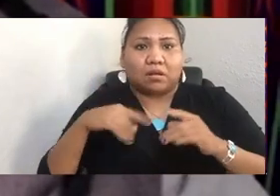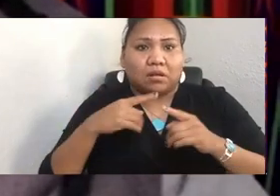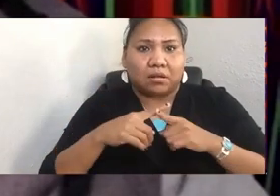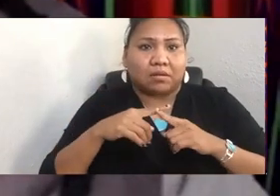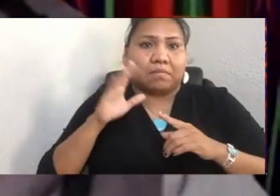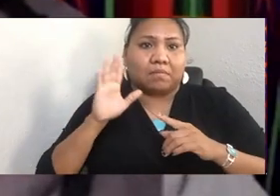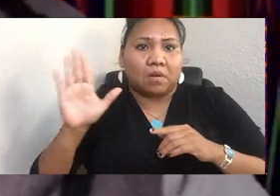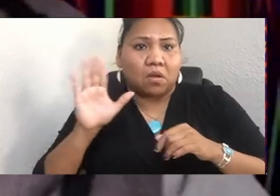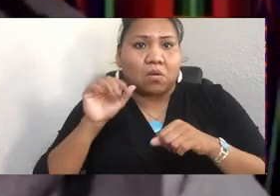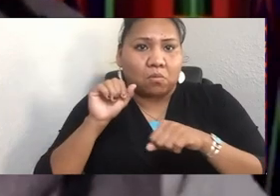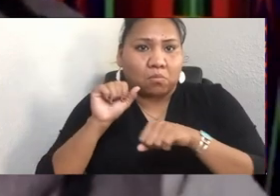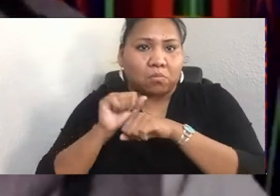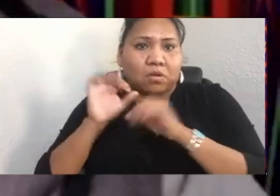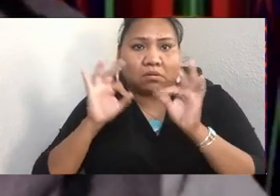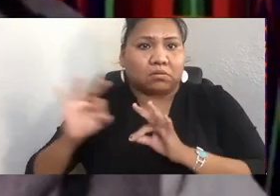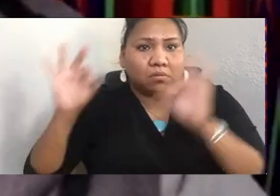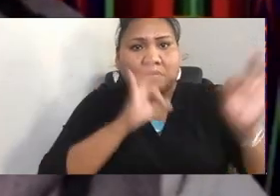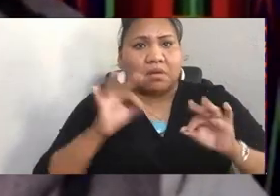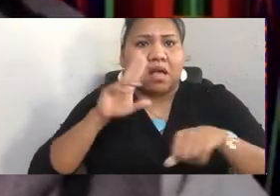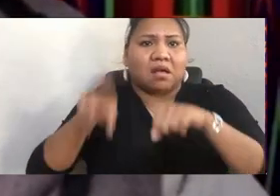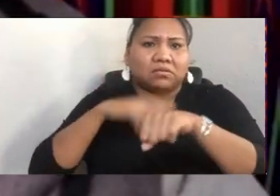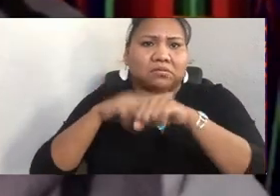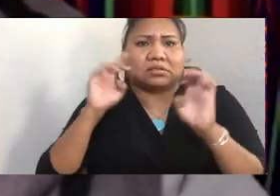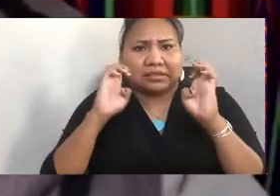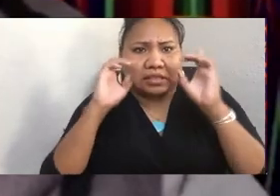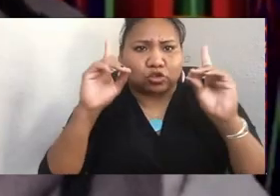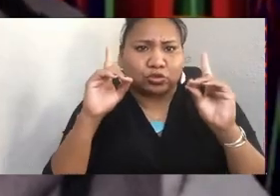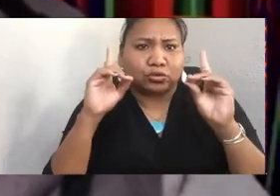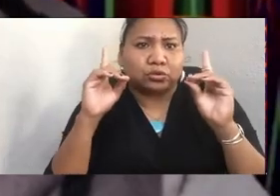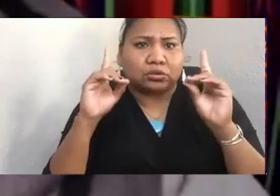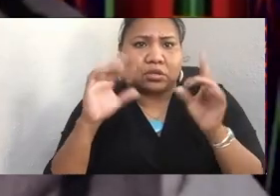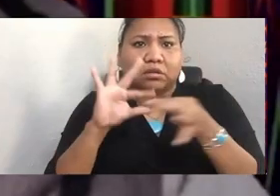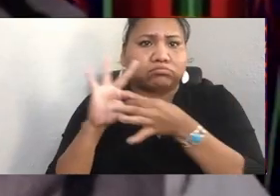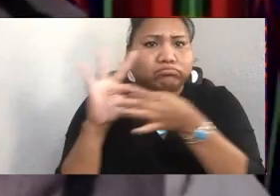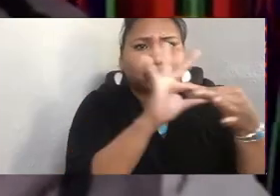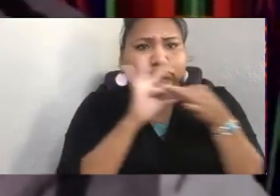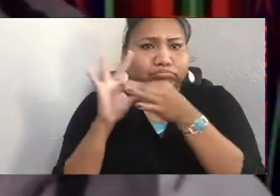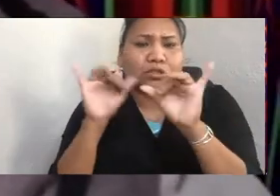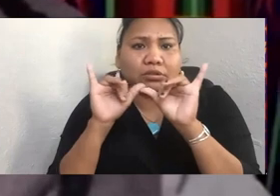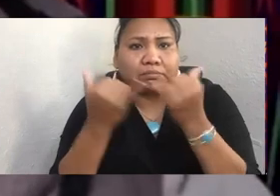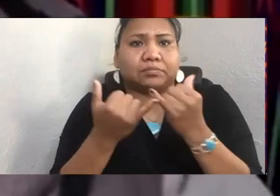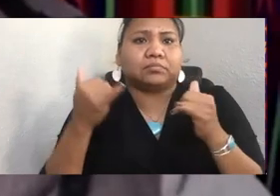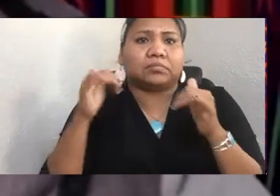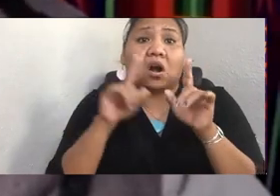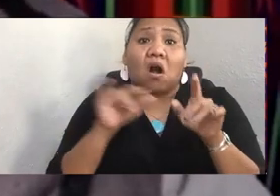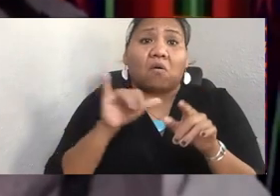Google, and the National Education Association, in addition to delivering several TED Talks.